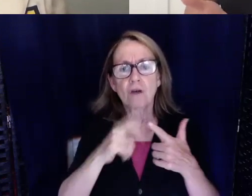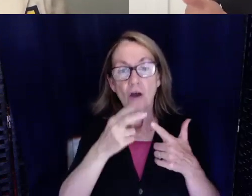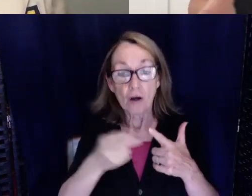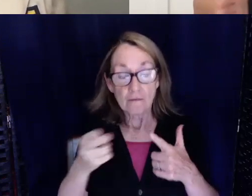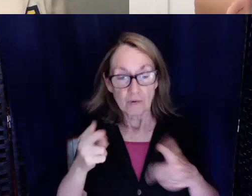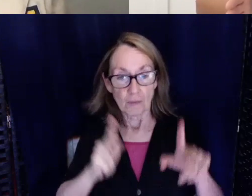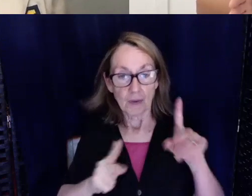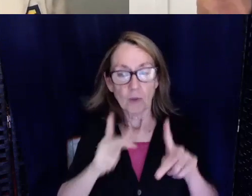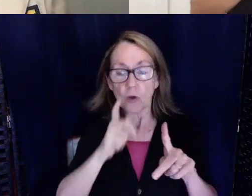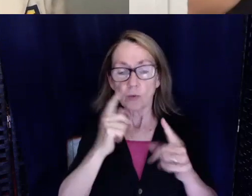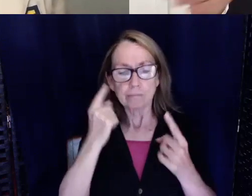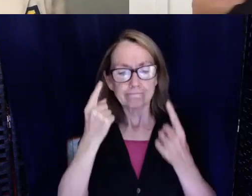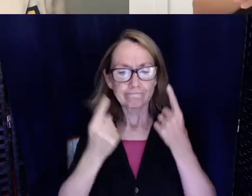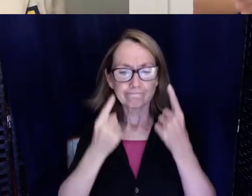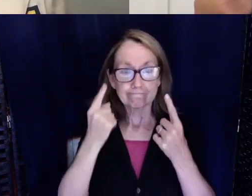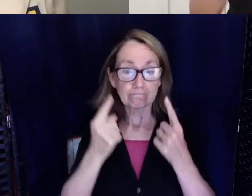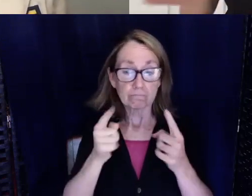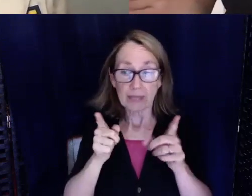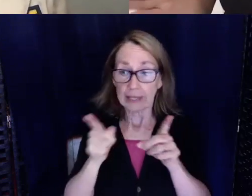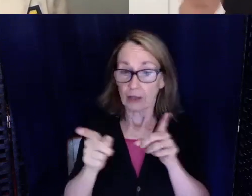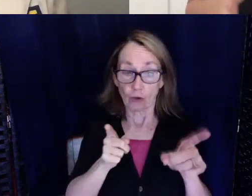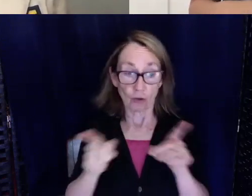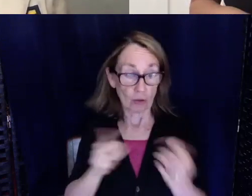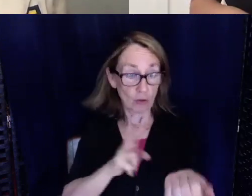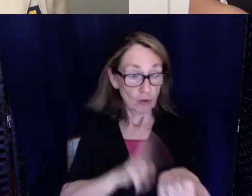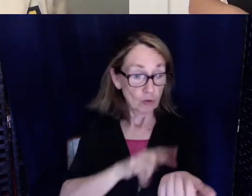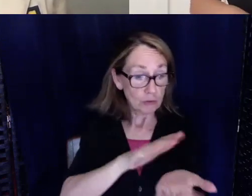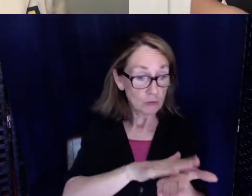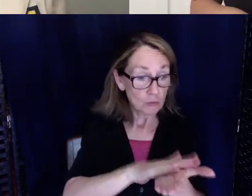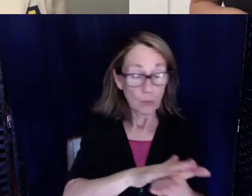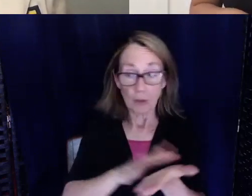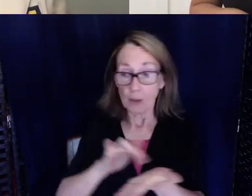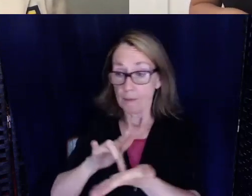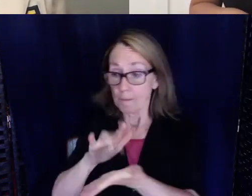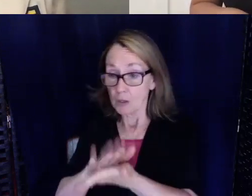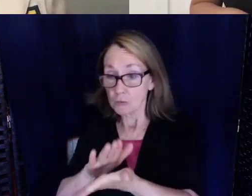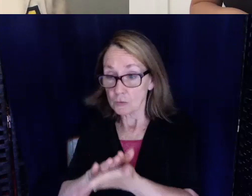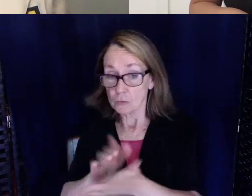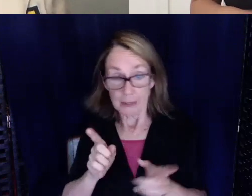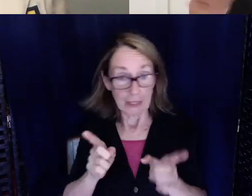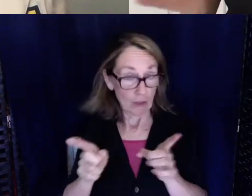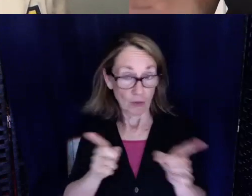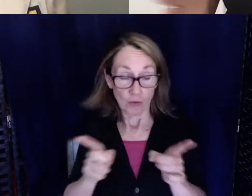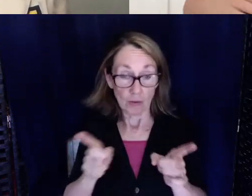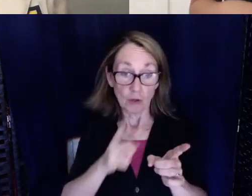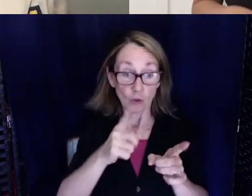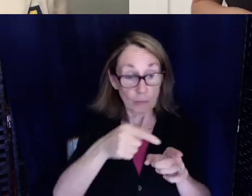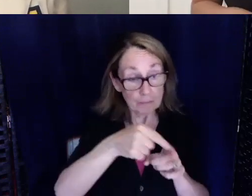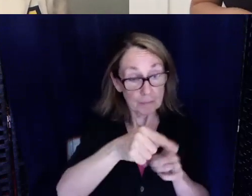are considering either whether it's nursing school or medical school. Your specialty is nursing.